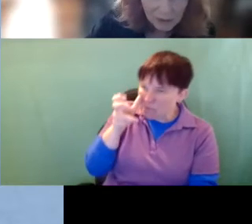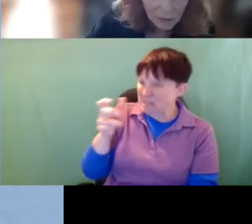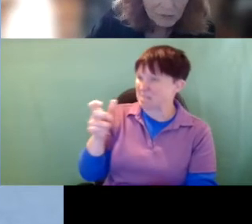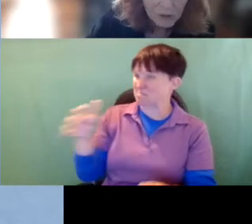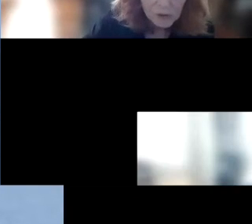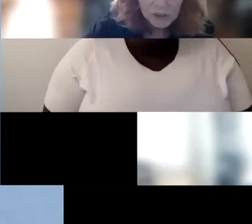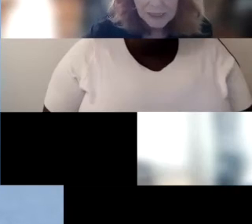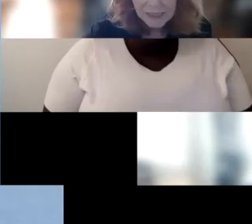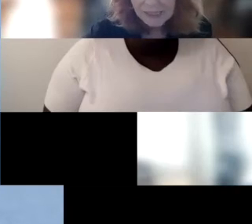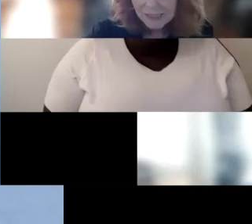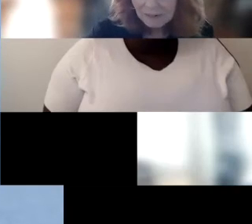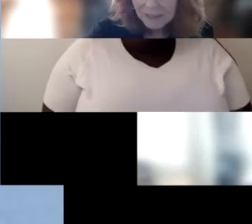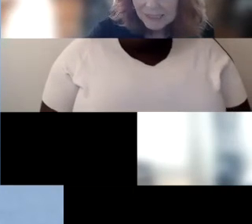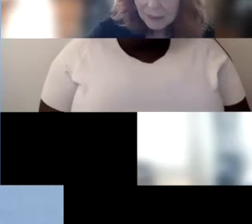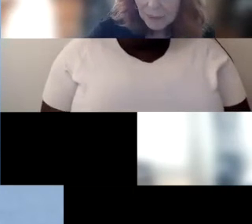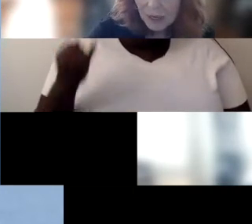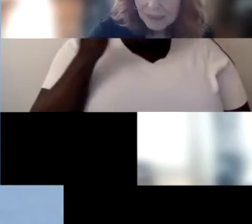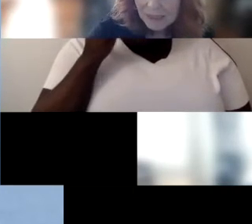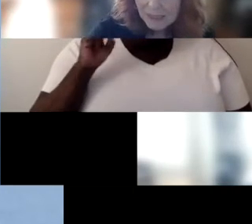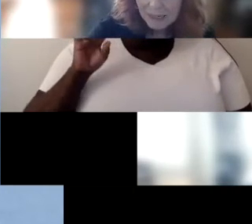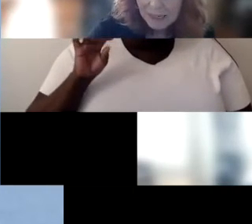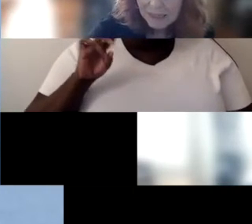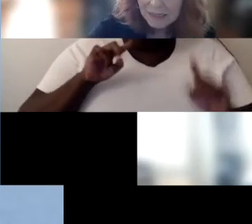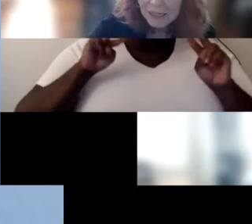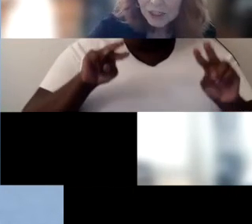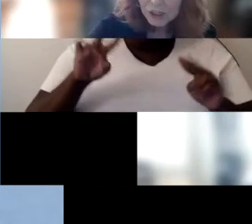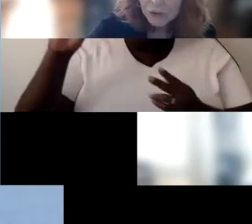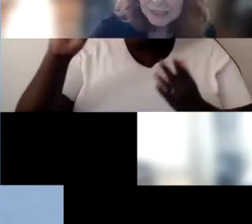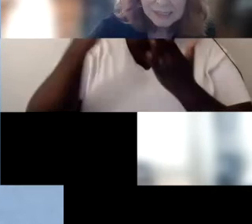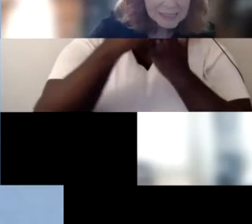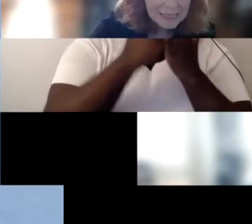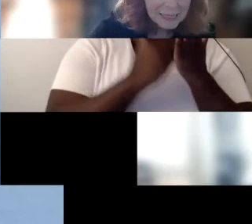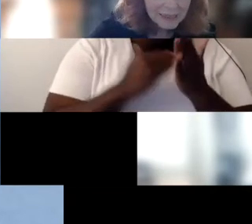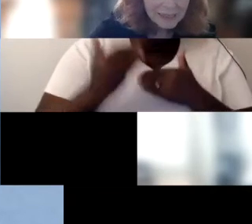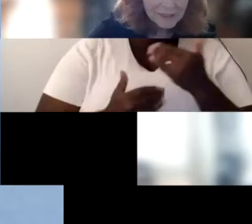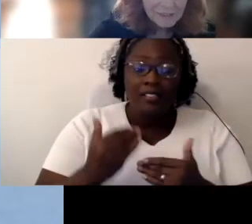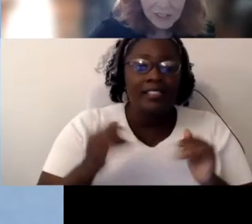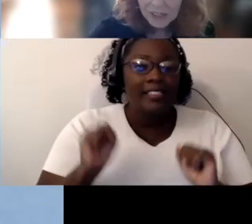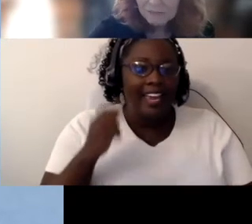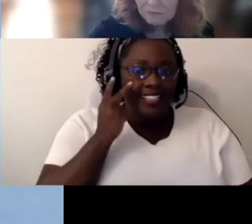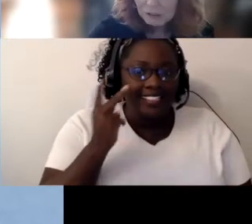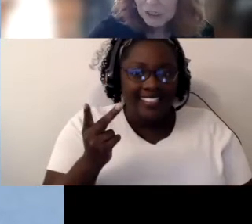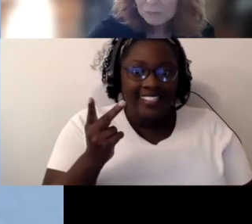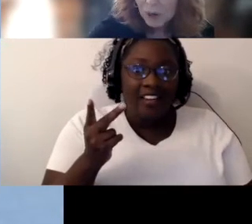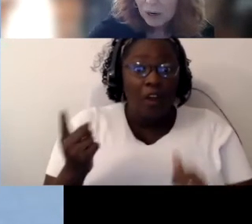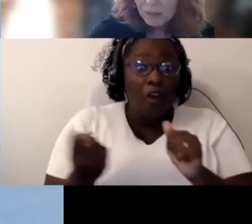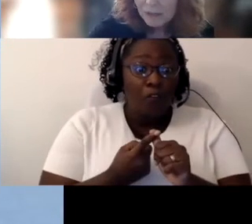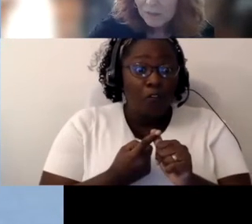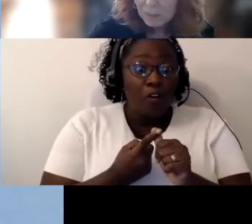So if you look at the seven step process again, you can see that the very first part of the